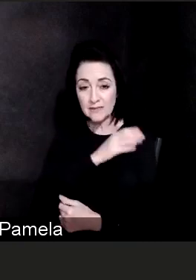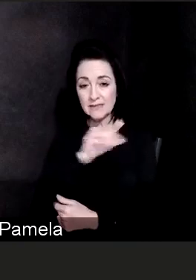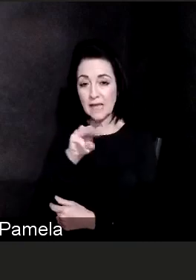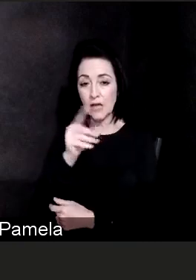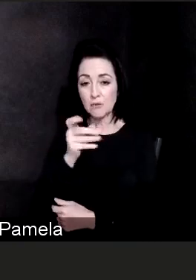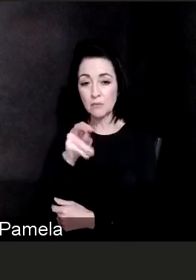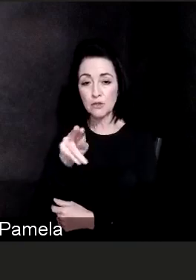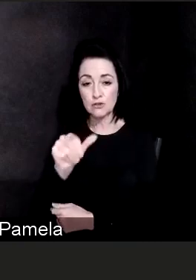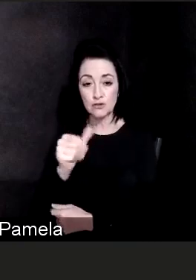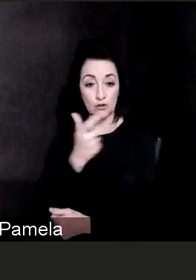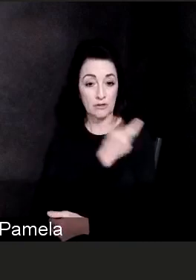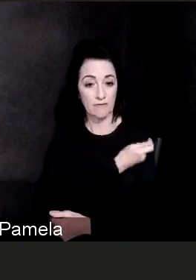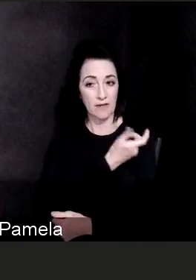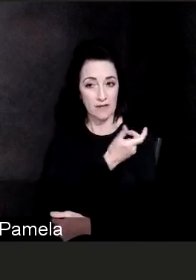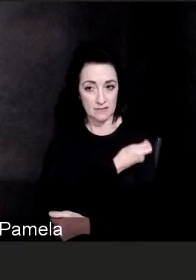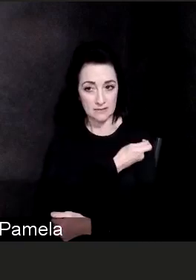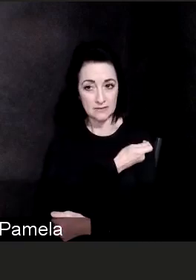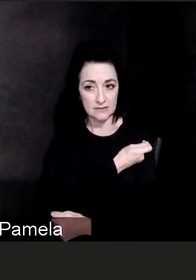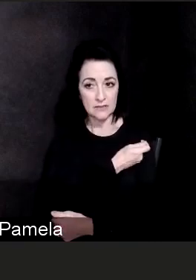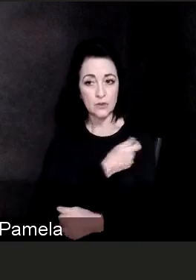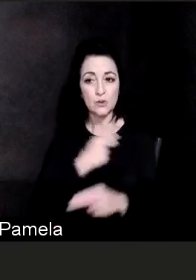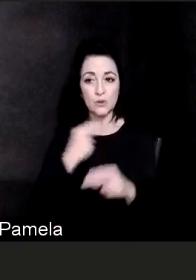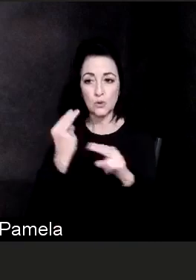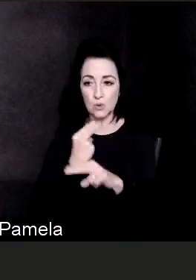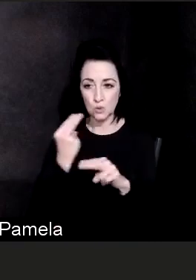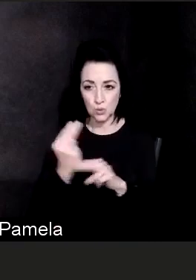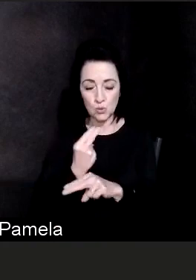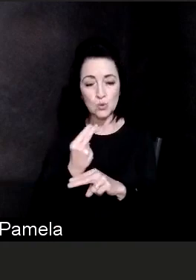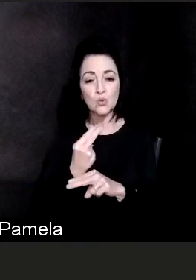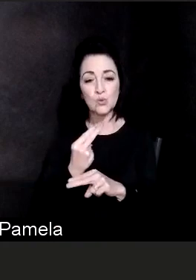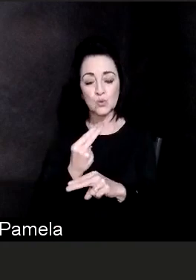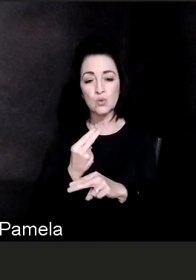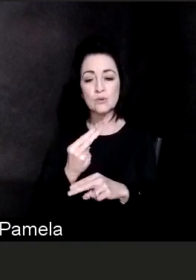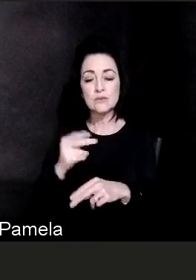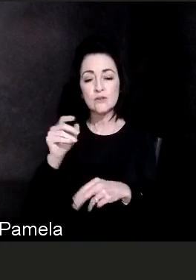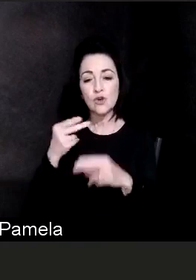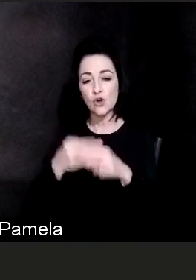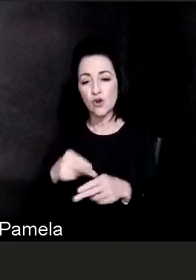something called messenger RNA also abbreviated as mRNA,